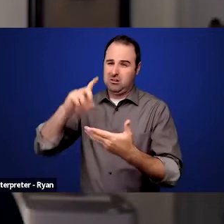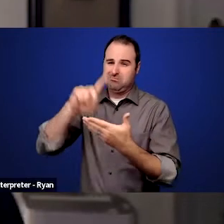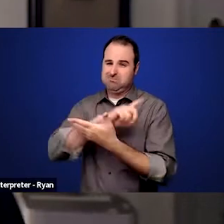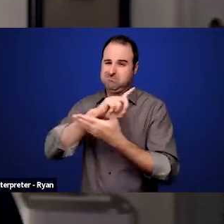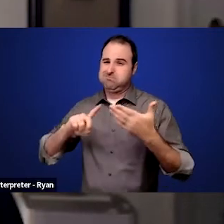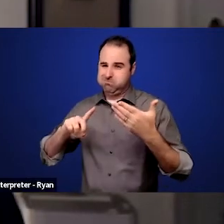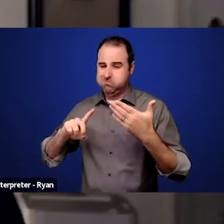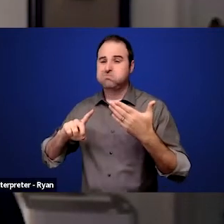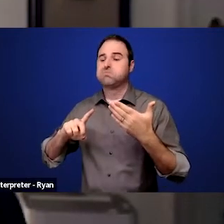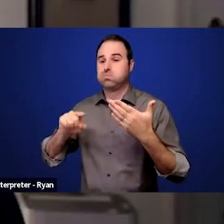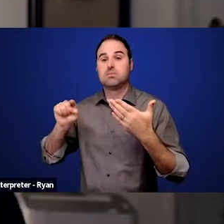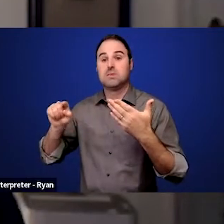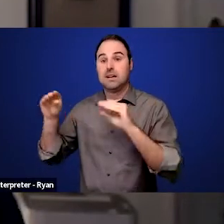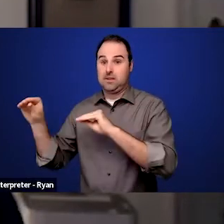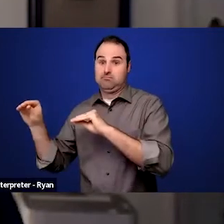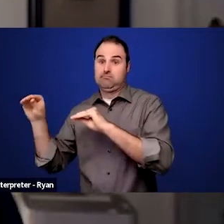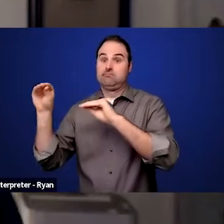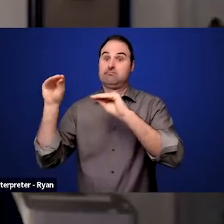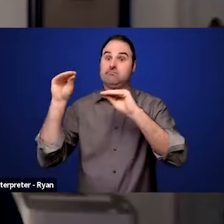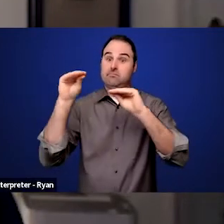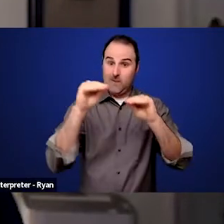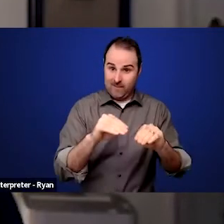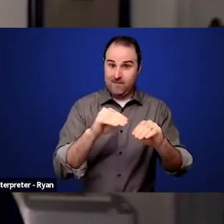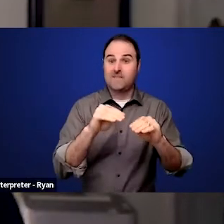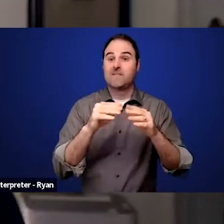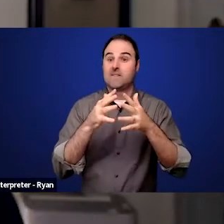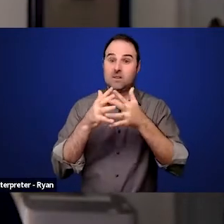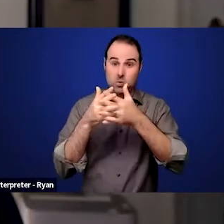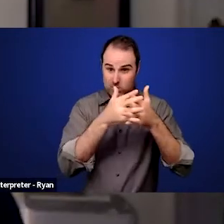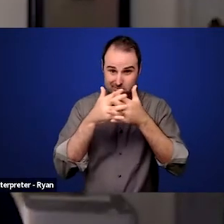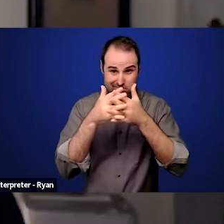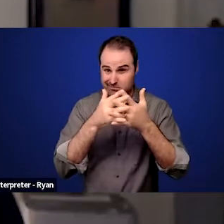without their families was a major life altering experience.